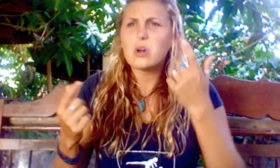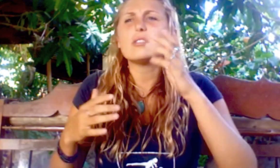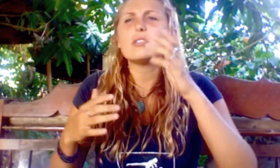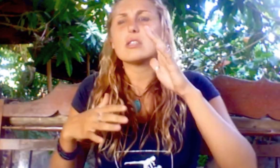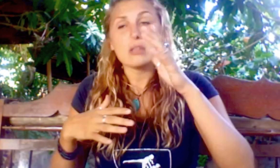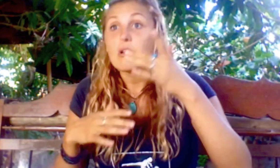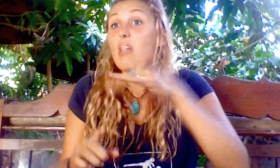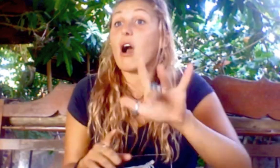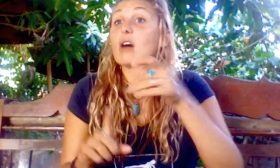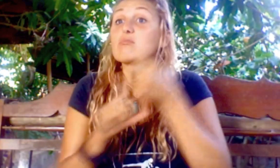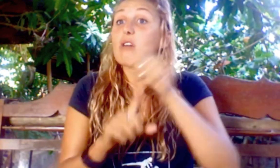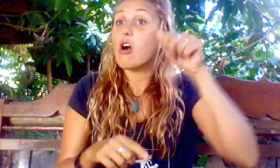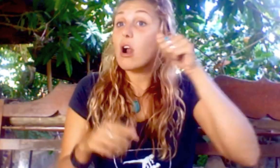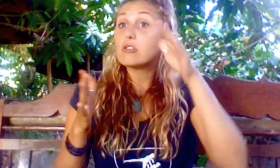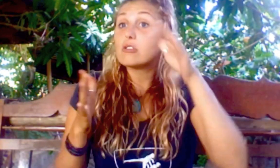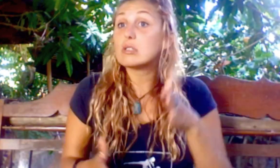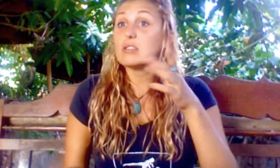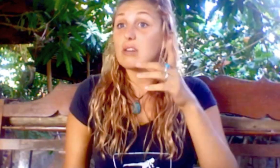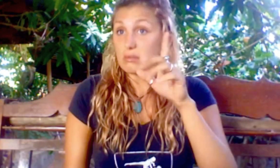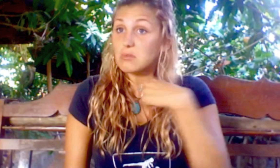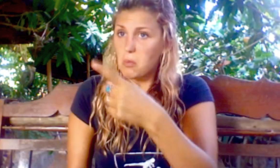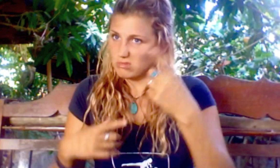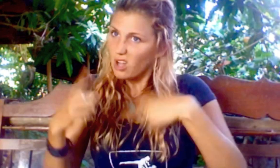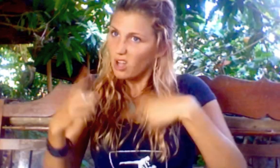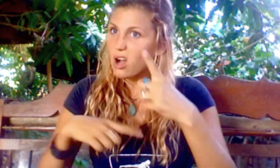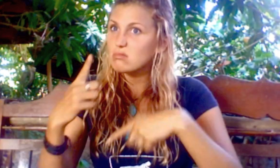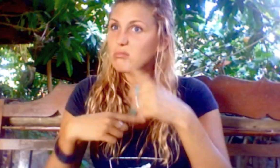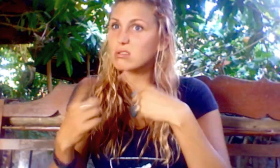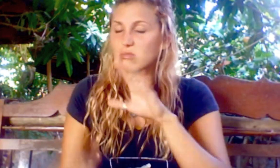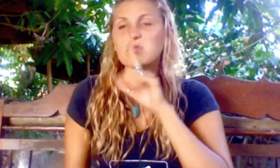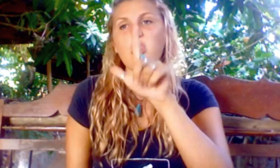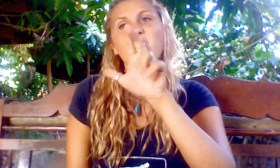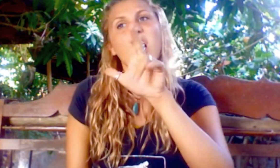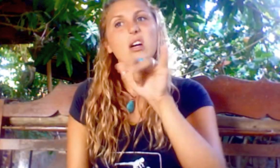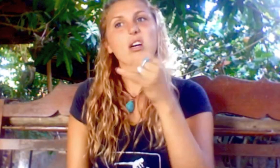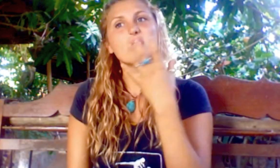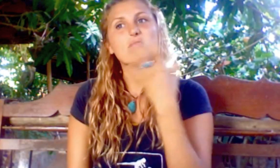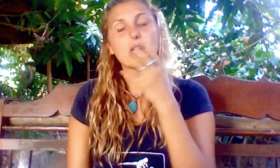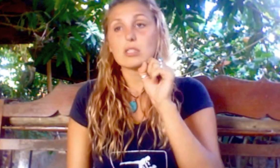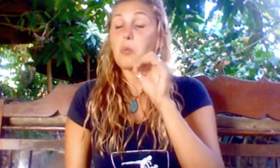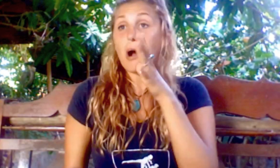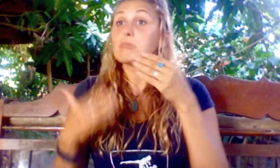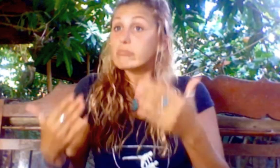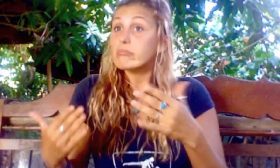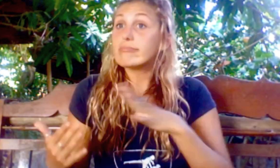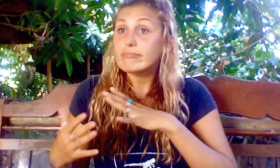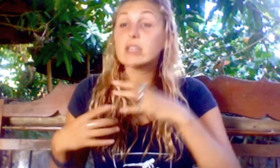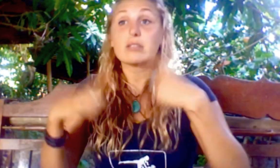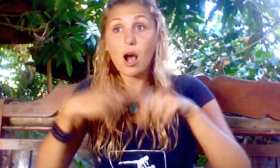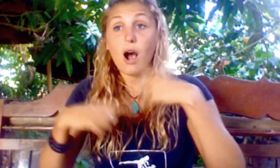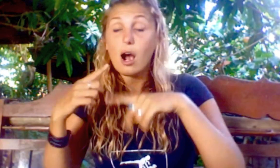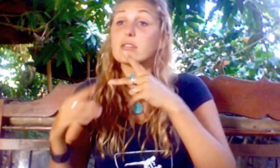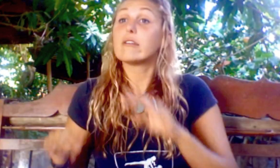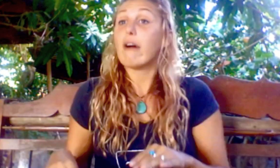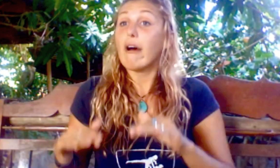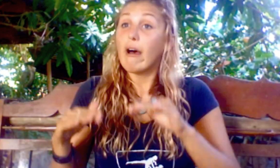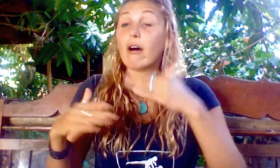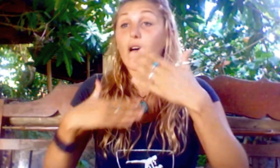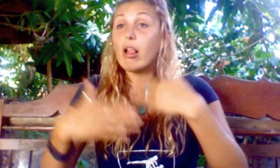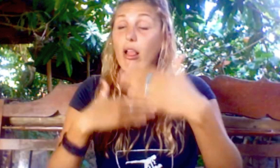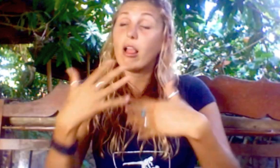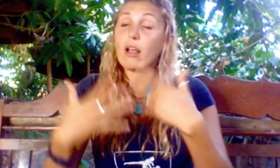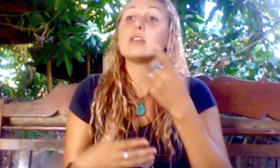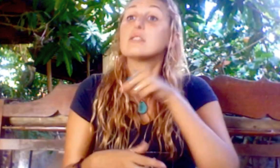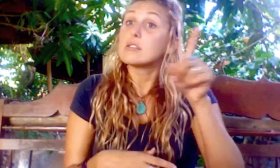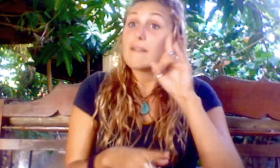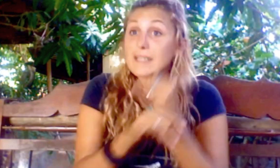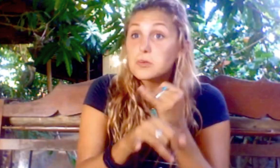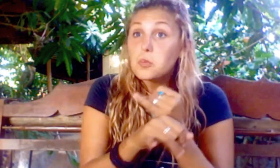and very lucky, the audiologist told my mom to learn to sign. My mom went with that and i went to a deaf school.